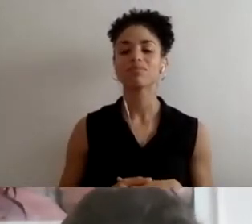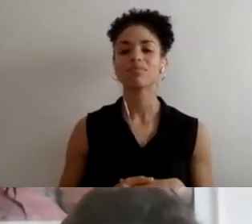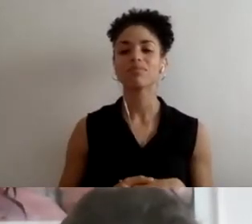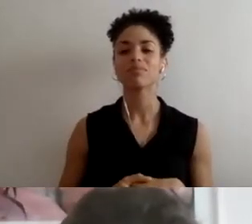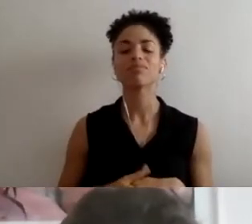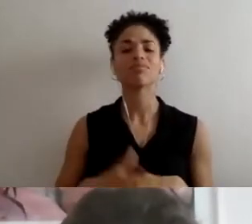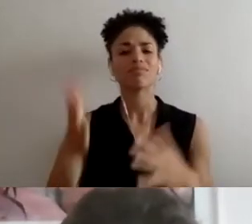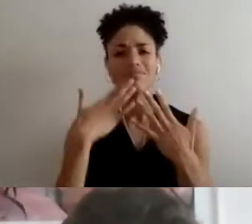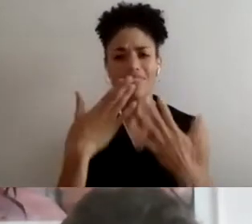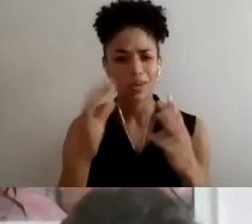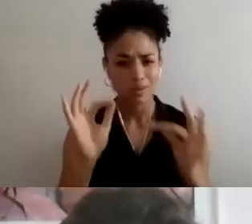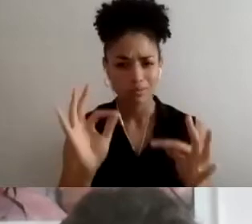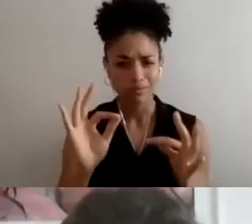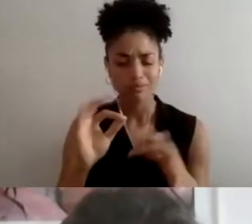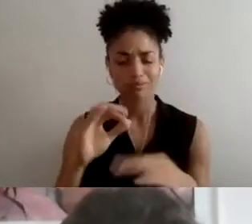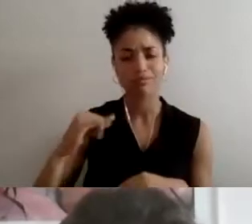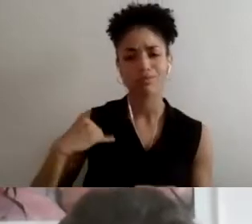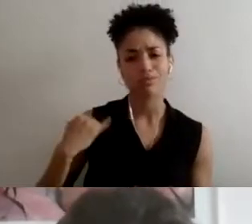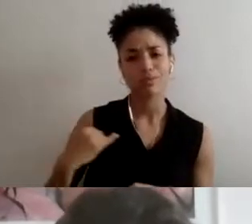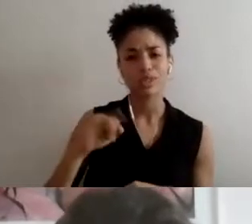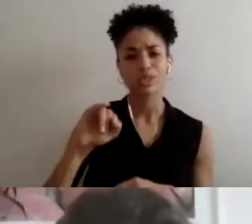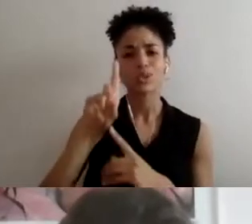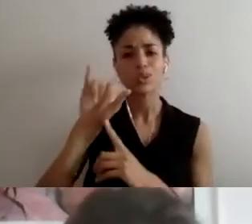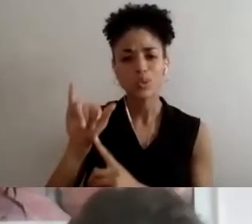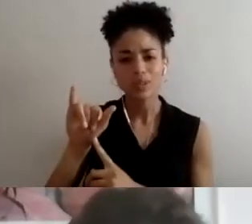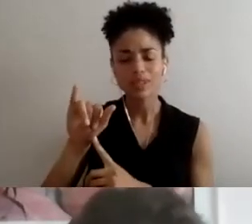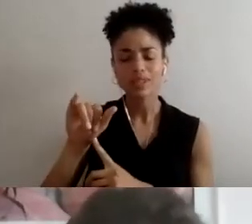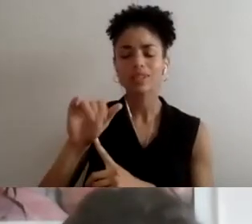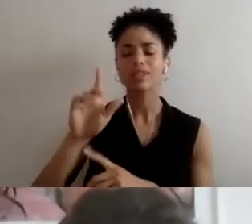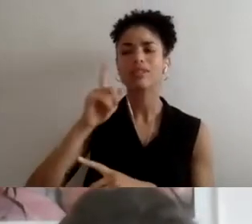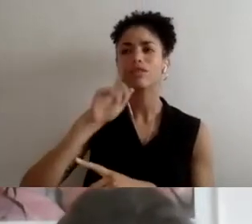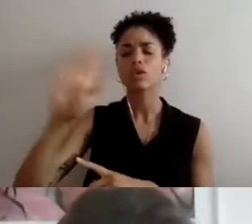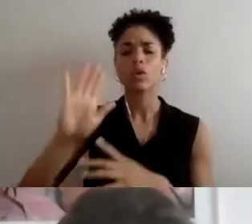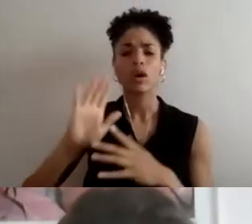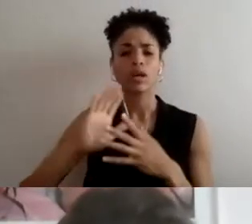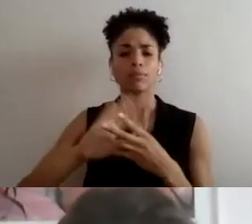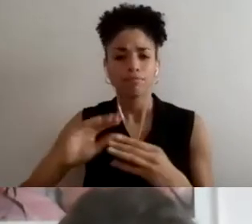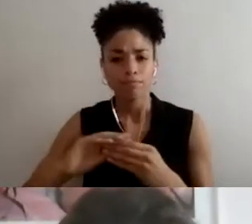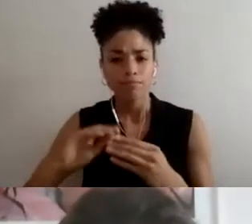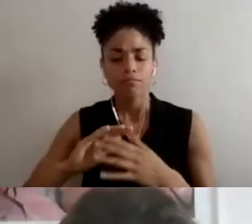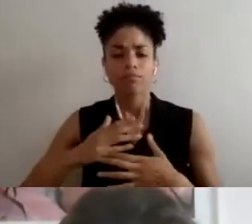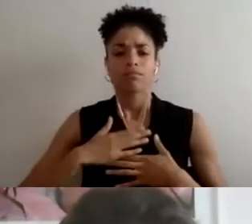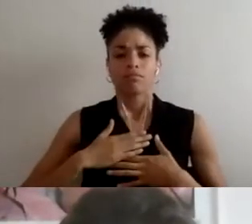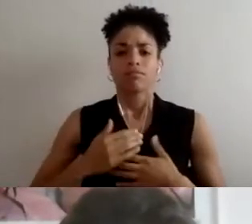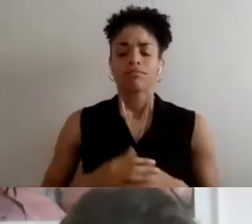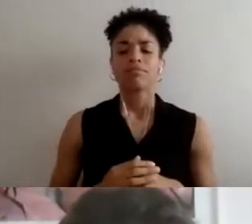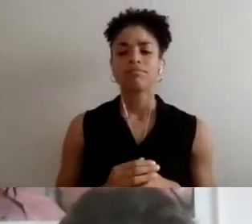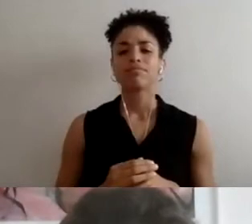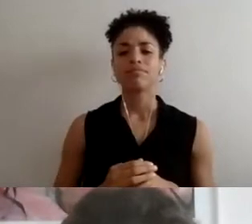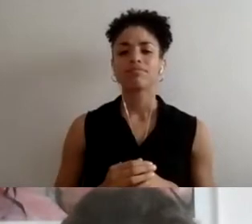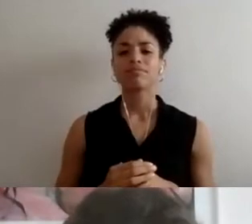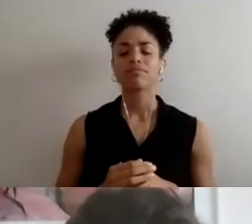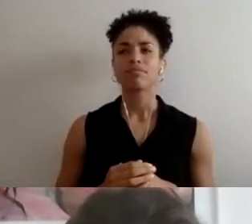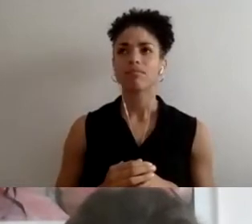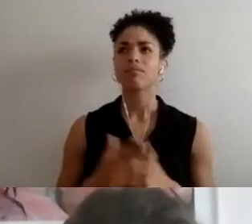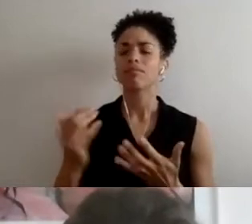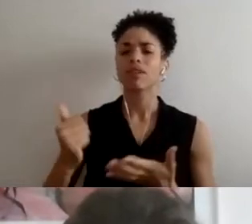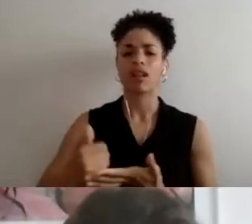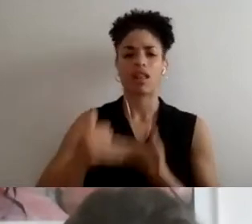much Judy for your words. They really do help me contextualize what I think about